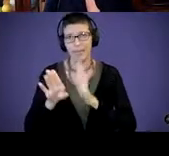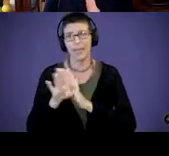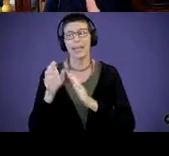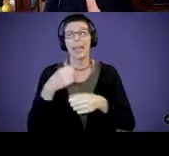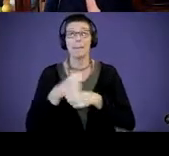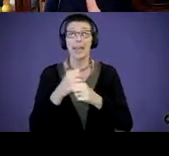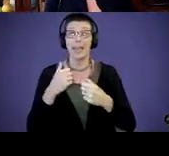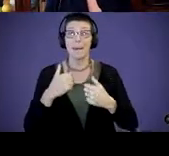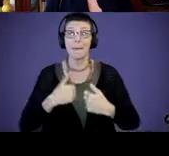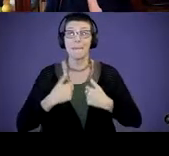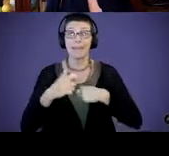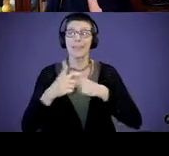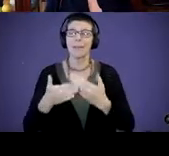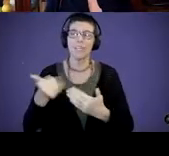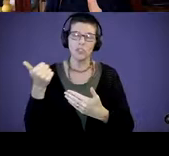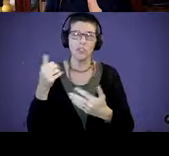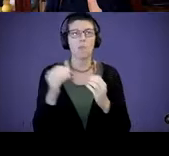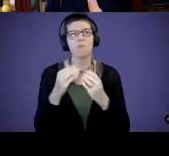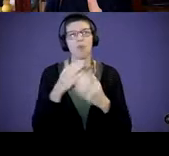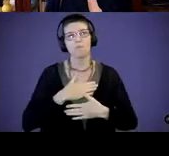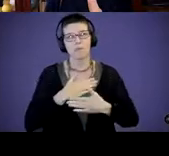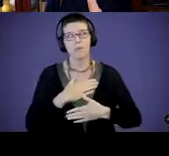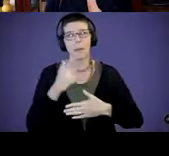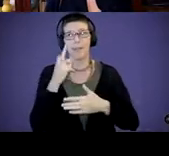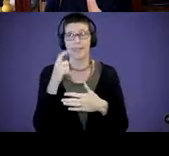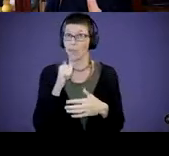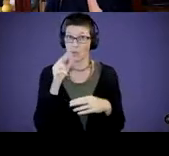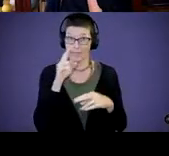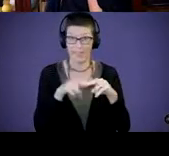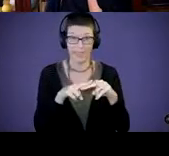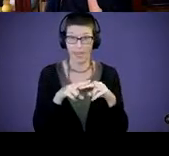“How can I make it more enjoyable?” Because it wasn't fun when he was splashing around when he